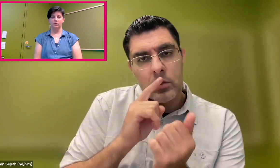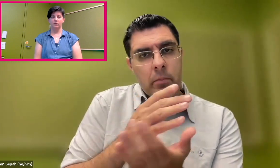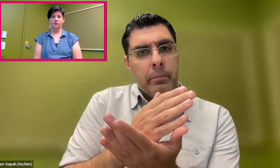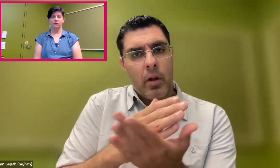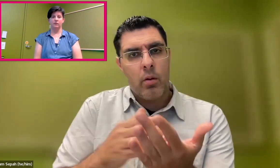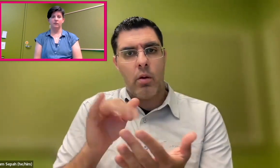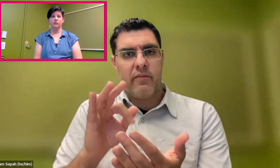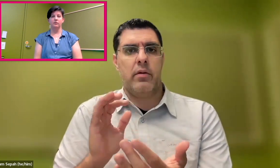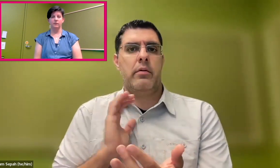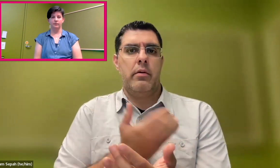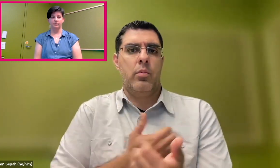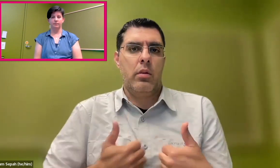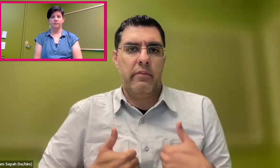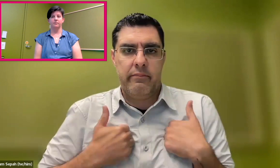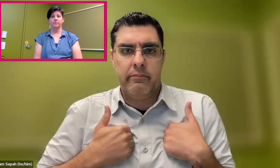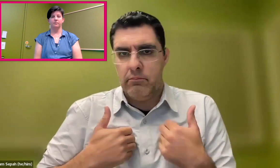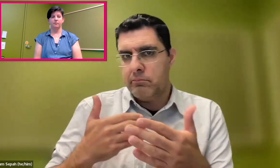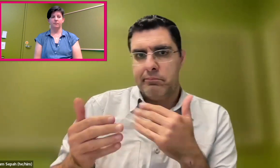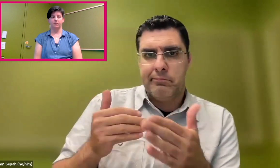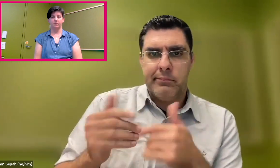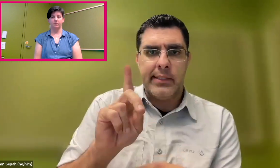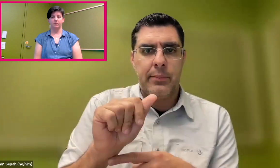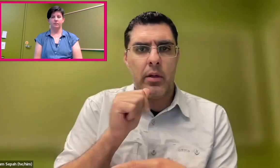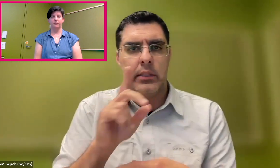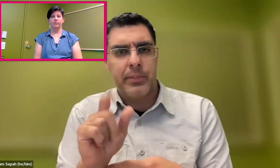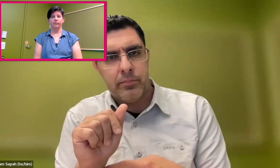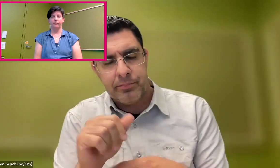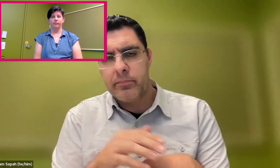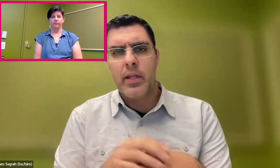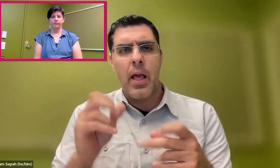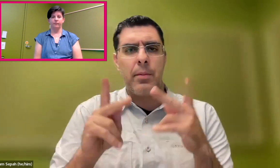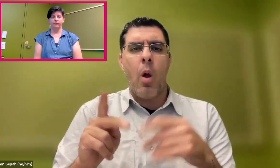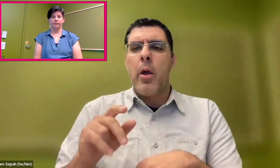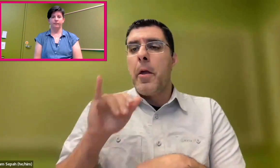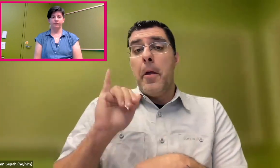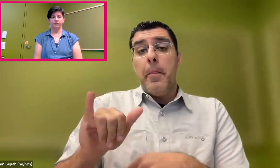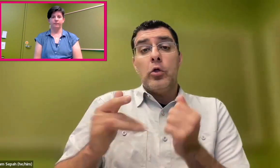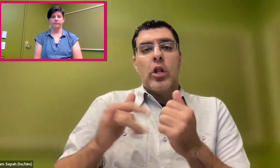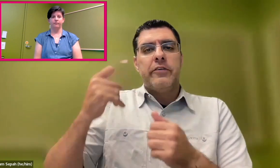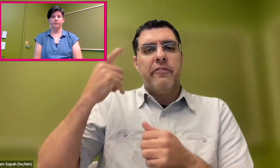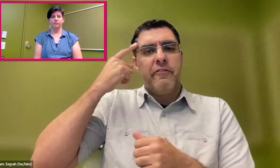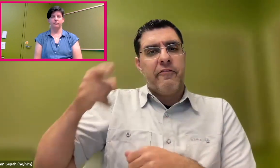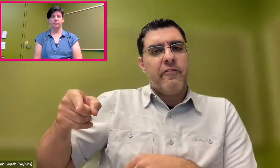that accessibility and that technology is just a part of life, whether people are disabled or not.